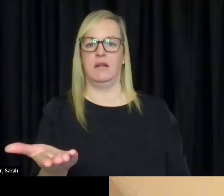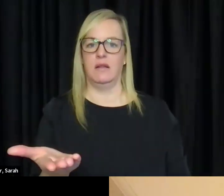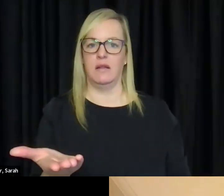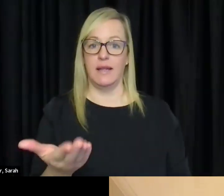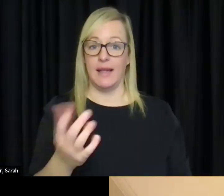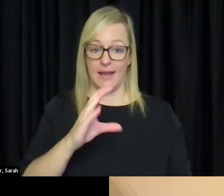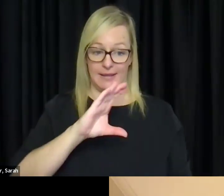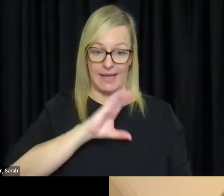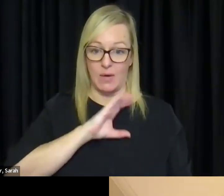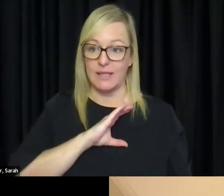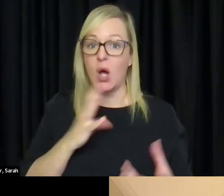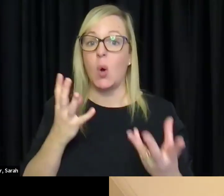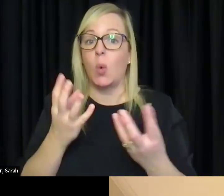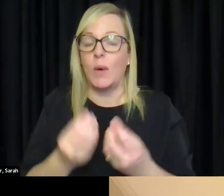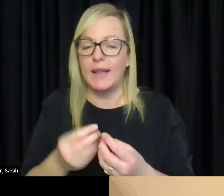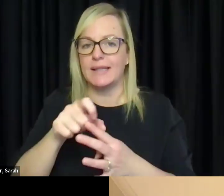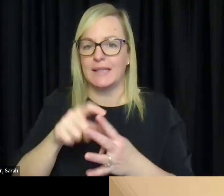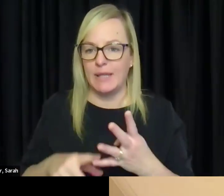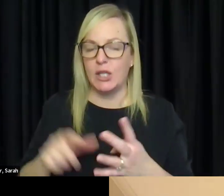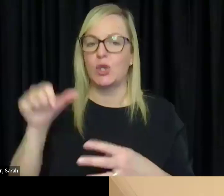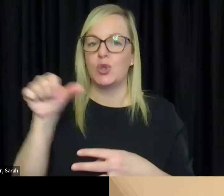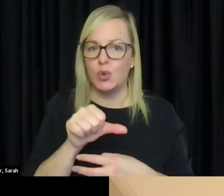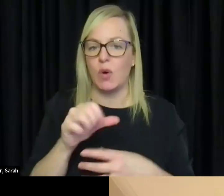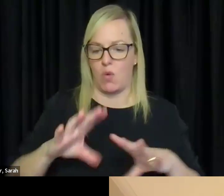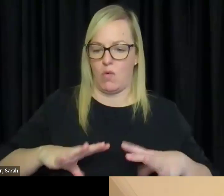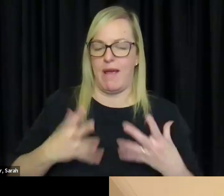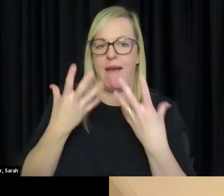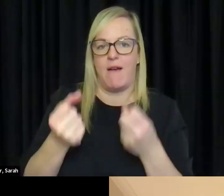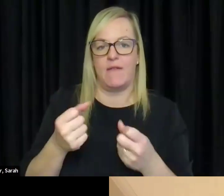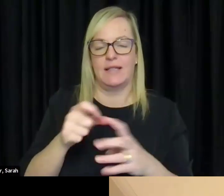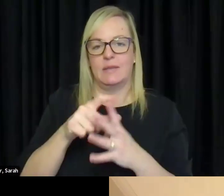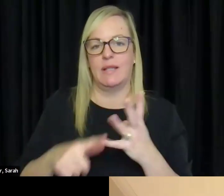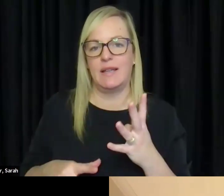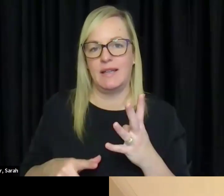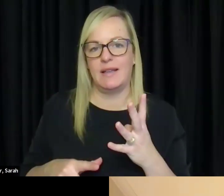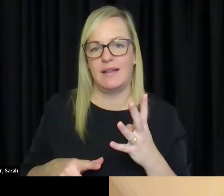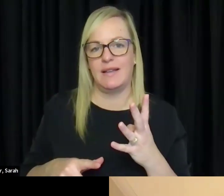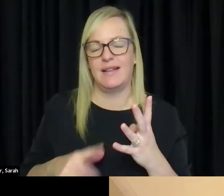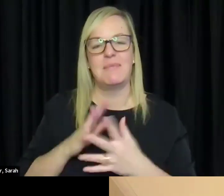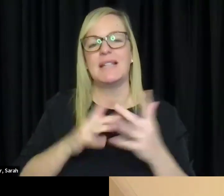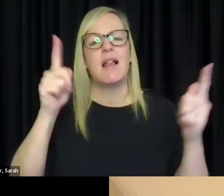harder to get opportunities where characters don't have a disability. So for me it is like